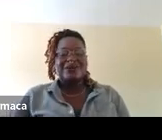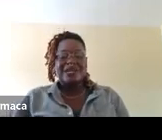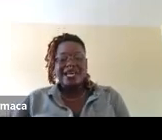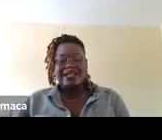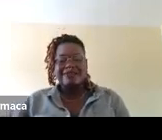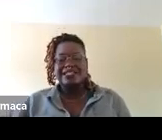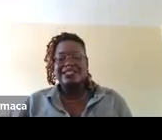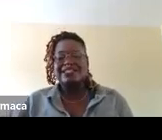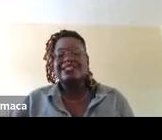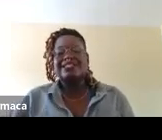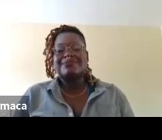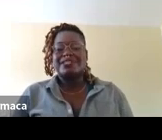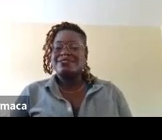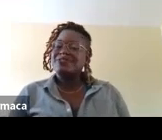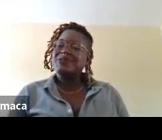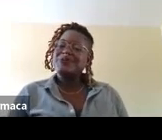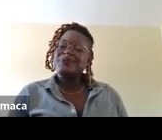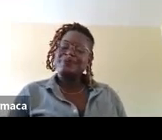OK. And I'll read this piece for you.